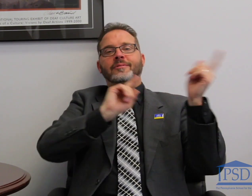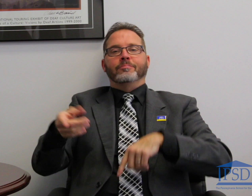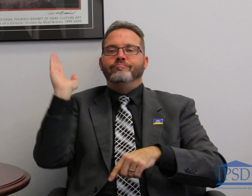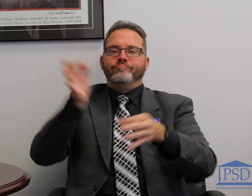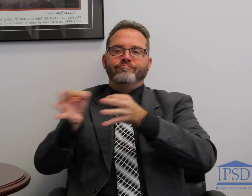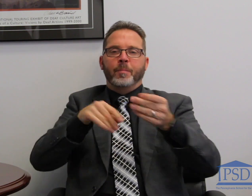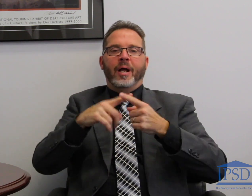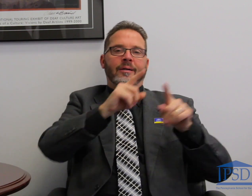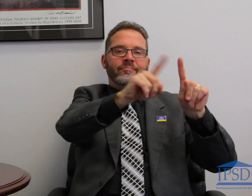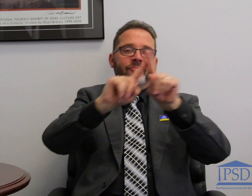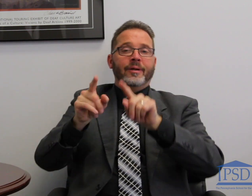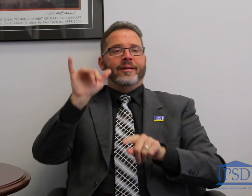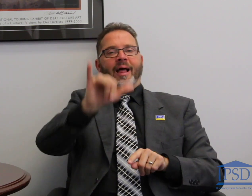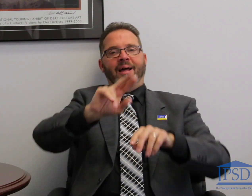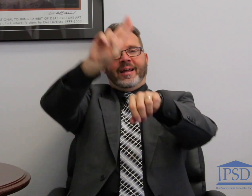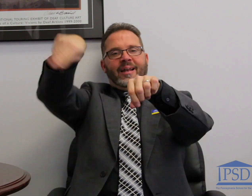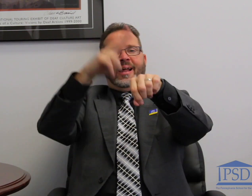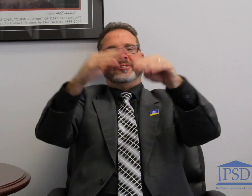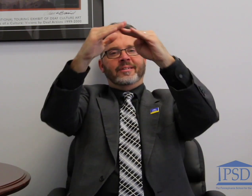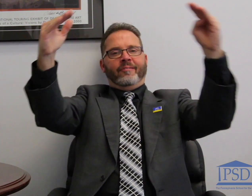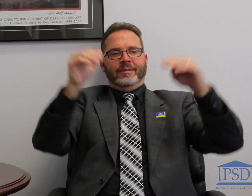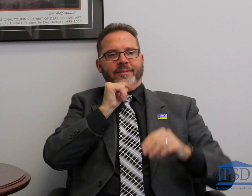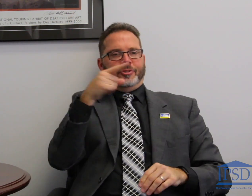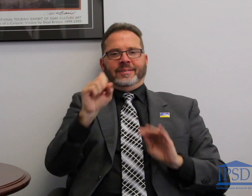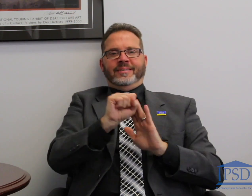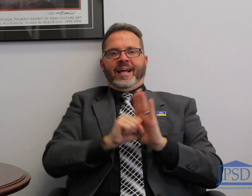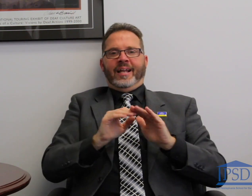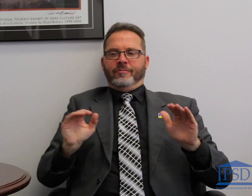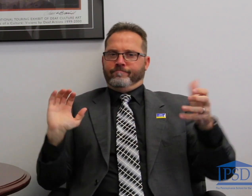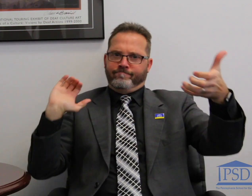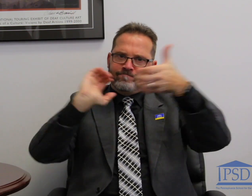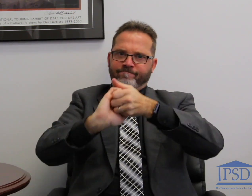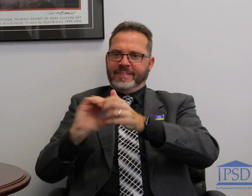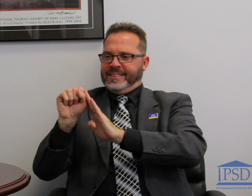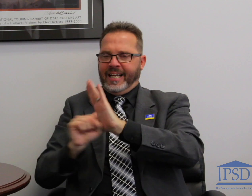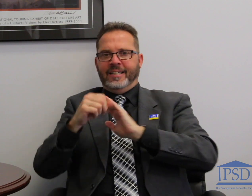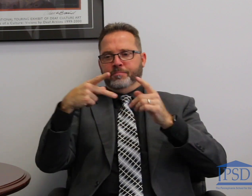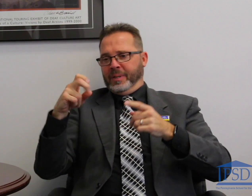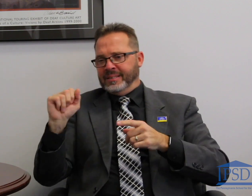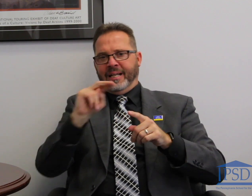doing in their respective organizations. Even though they work here, they were representing these other entities and talked about what is happening at the